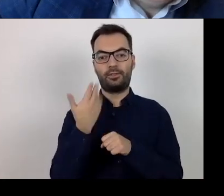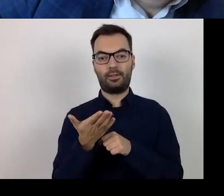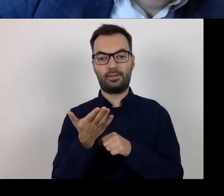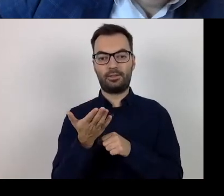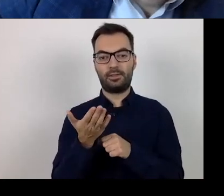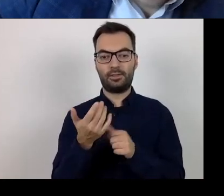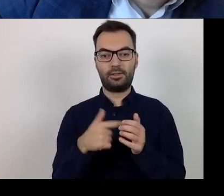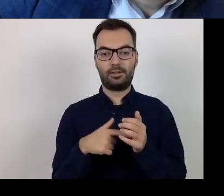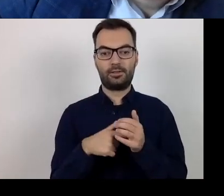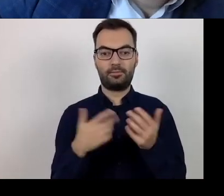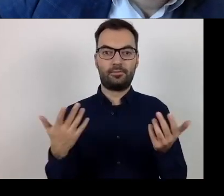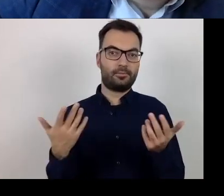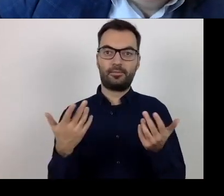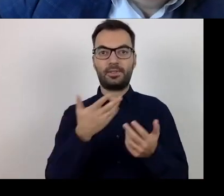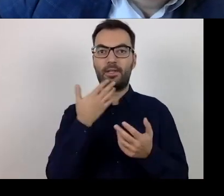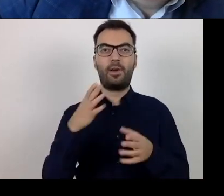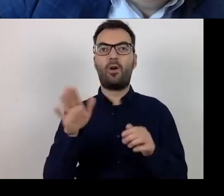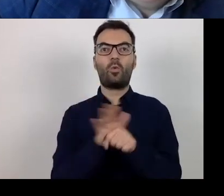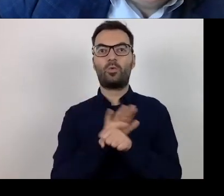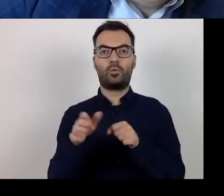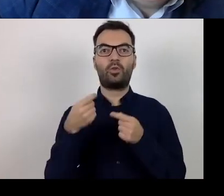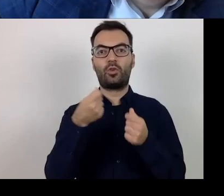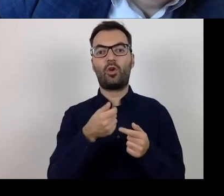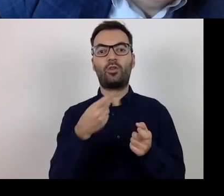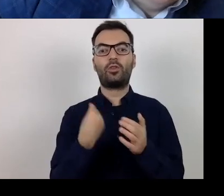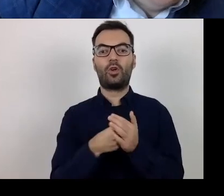a reimbursement of the cost of work of the trainee's supervisor.